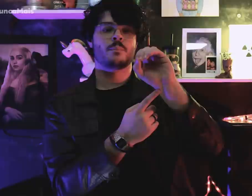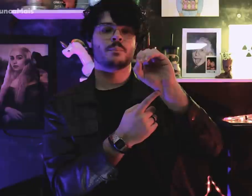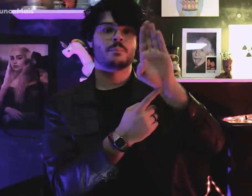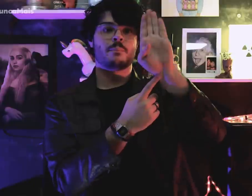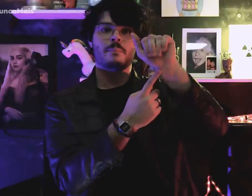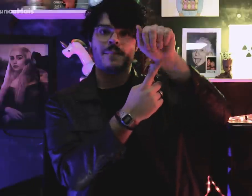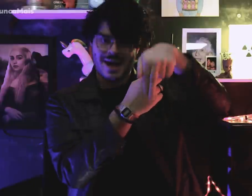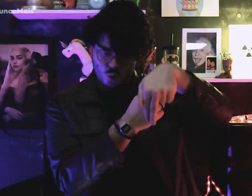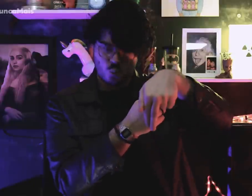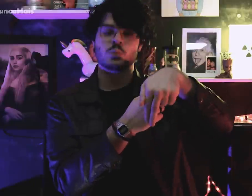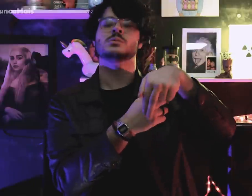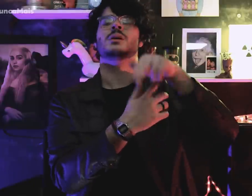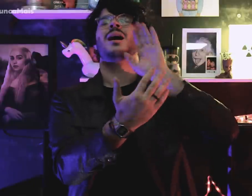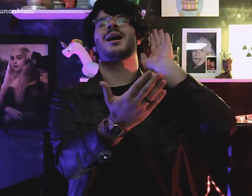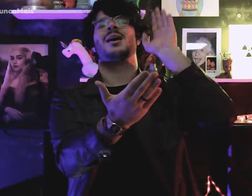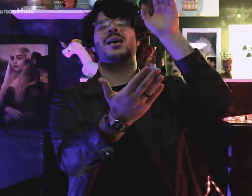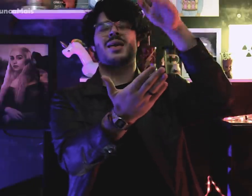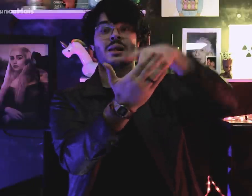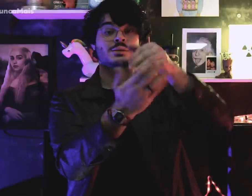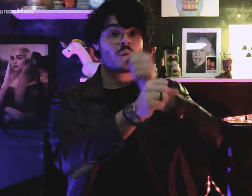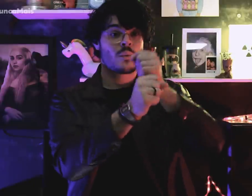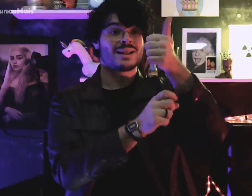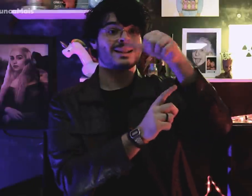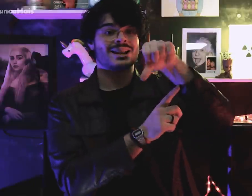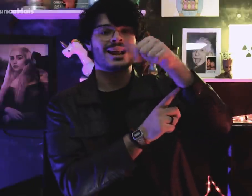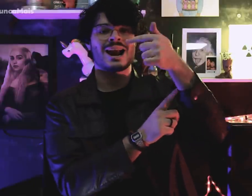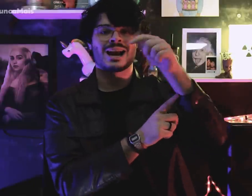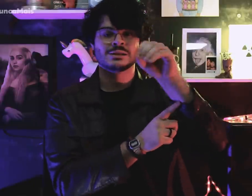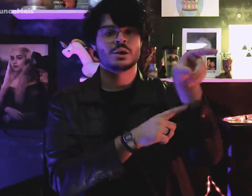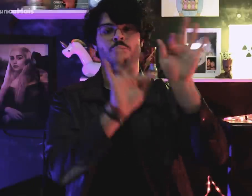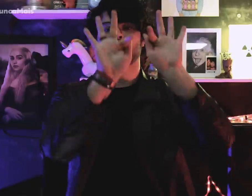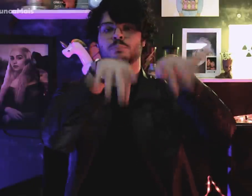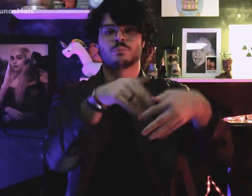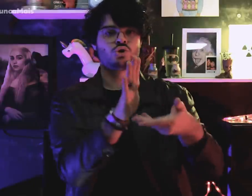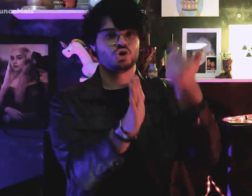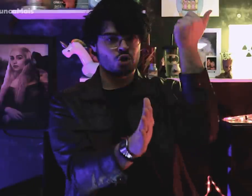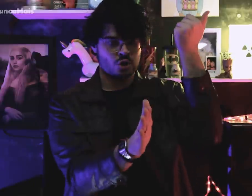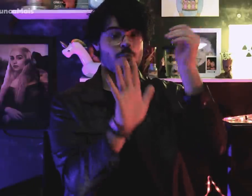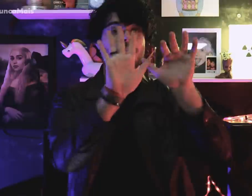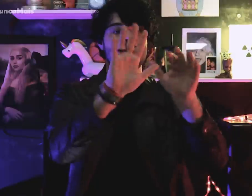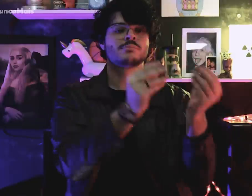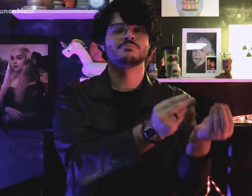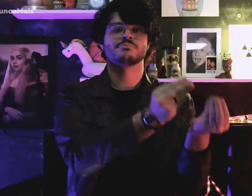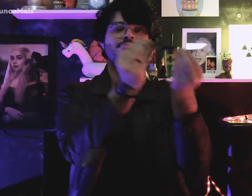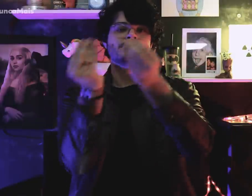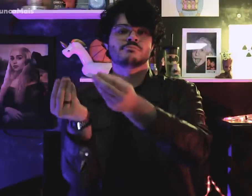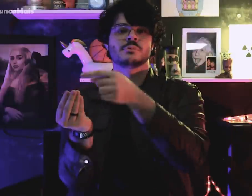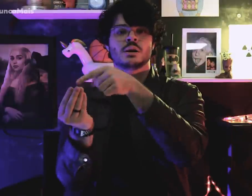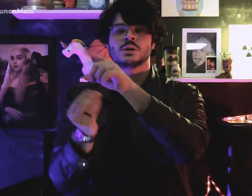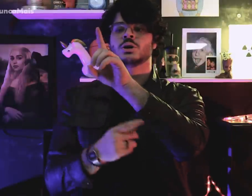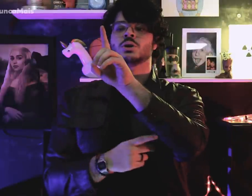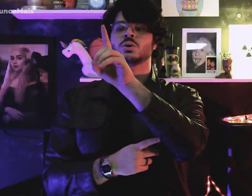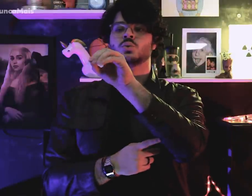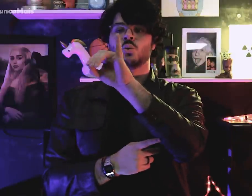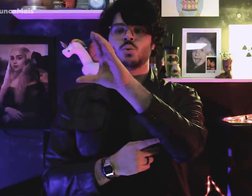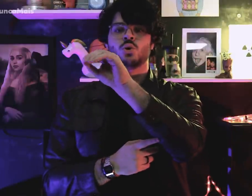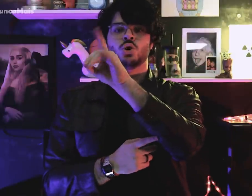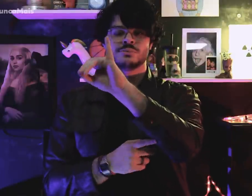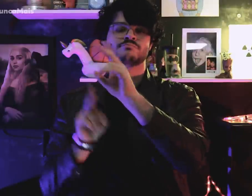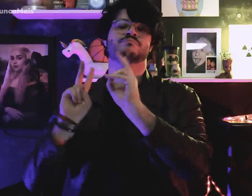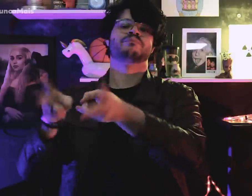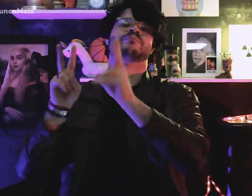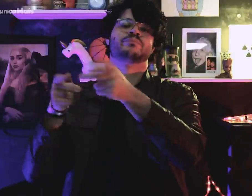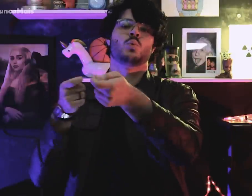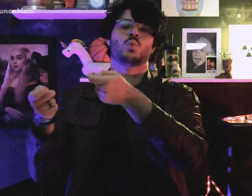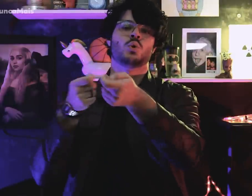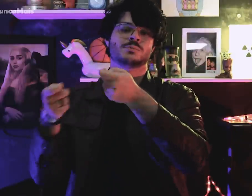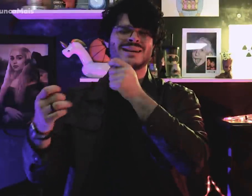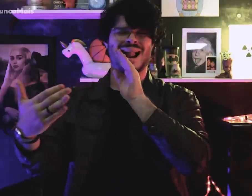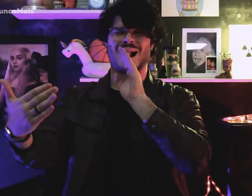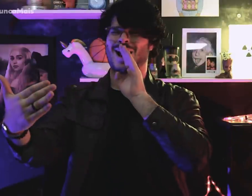OBAN was extinguished in 1970 and started to be articulated with DOI-CODI